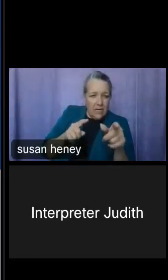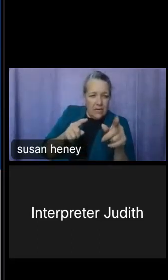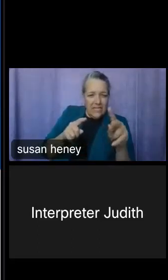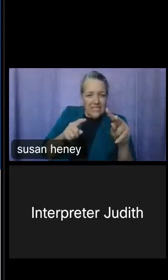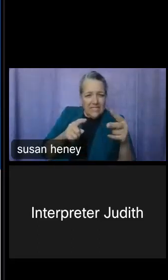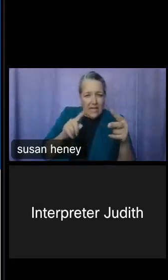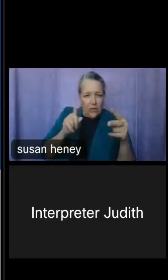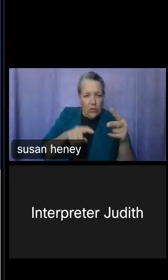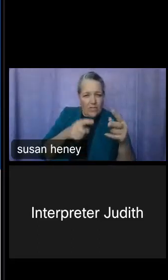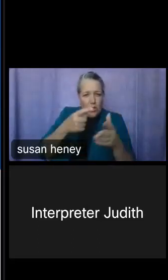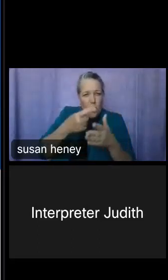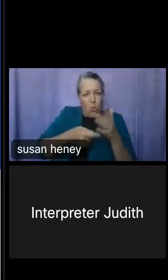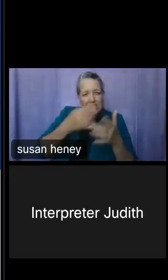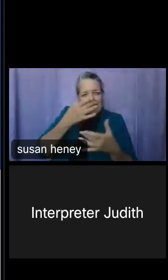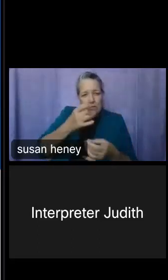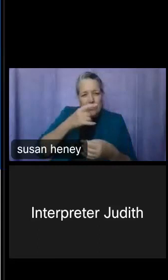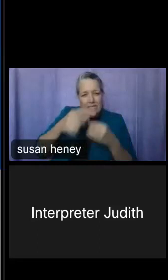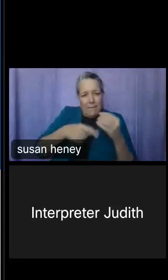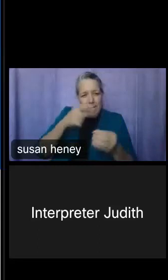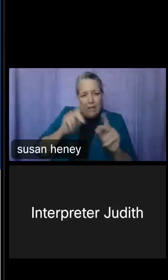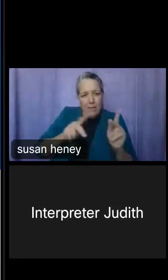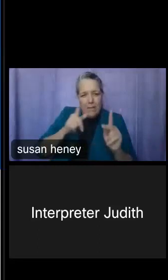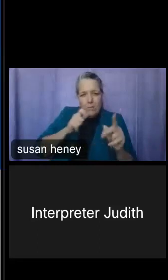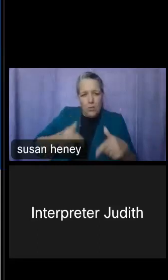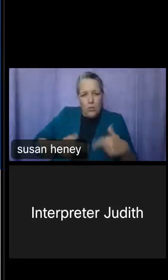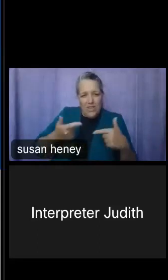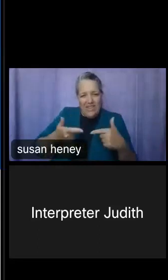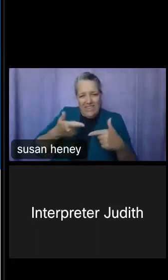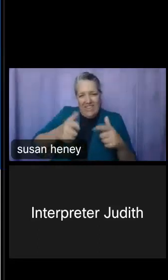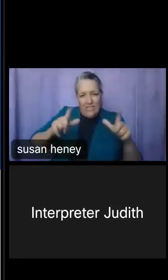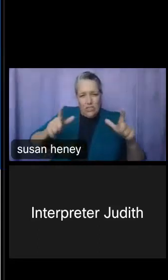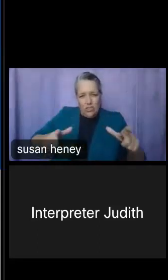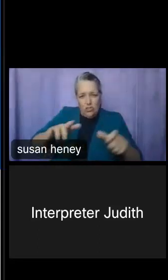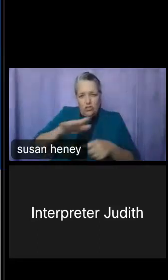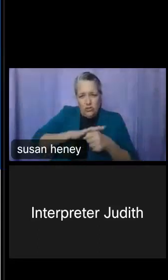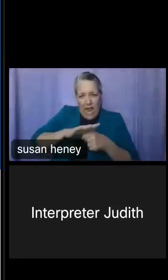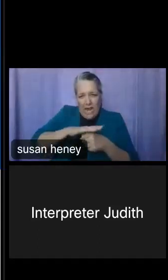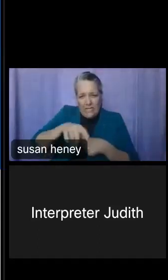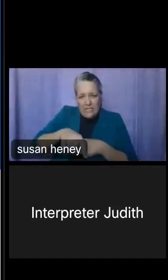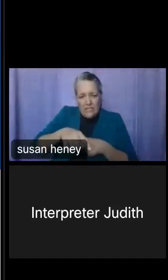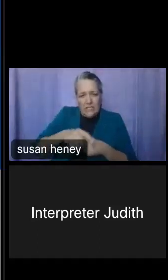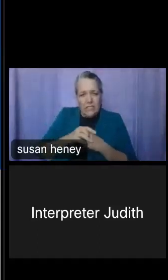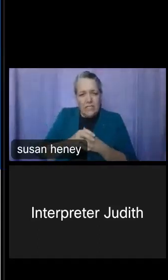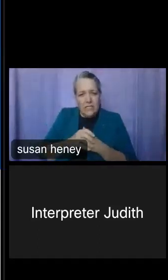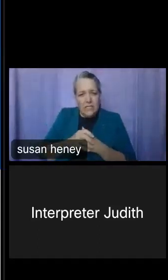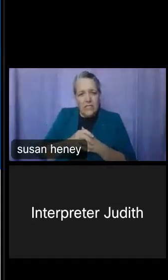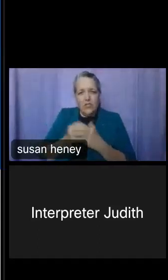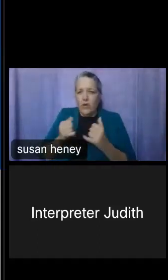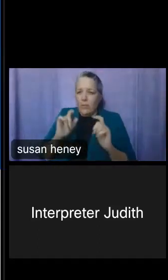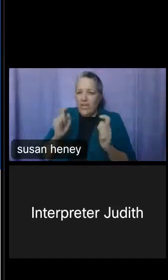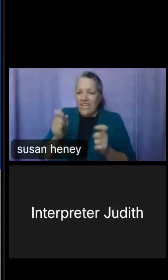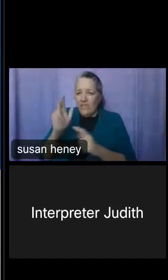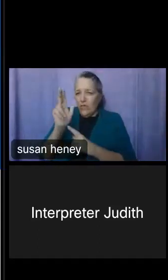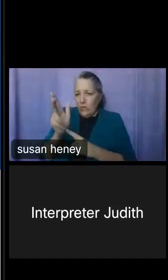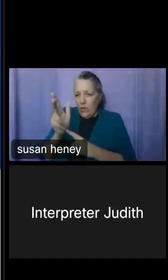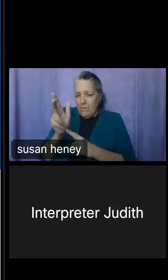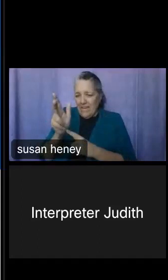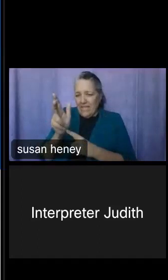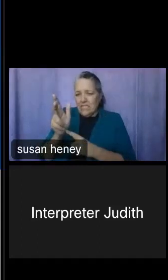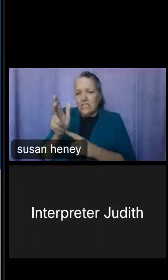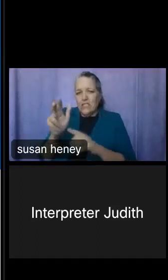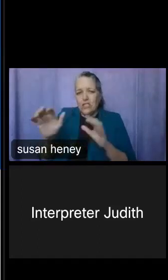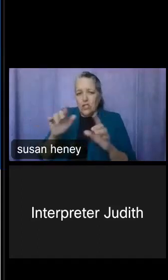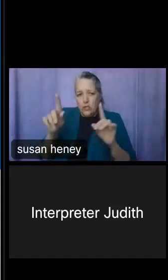in this census tract? So, I'm going to check in with you guys in about three minutes. And